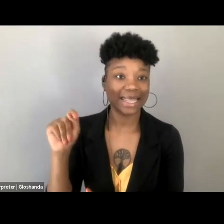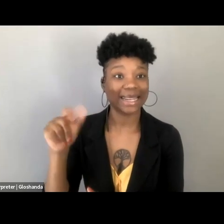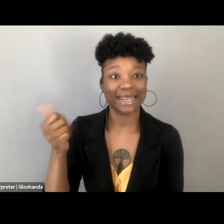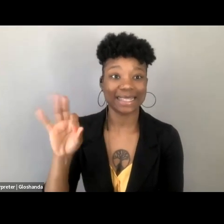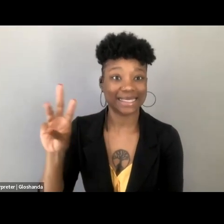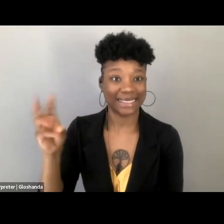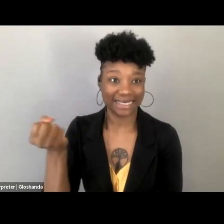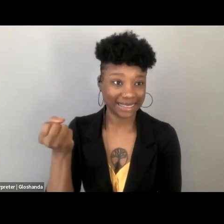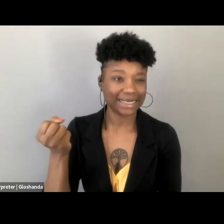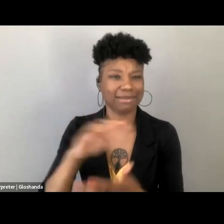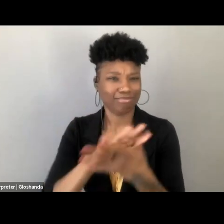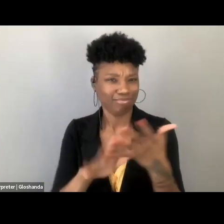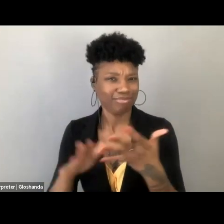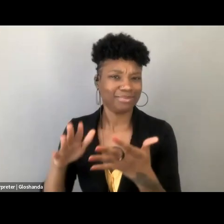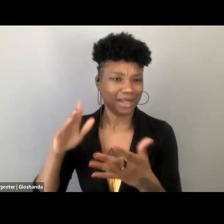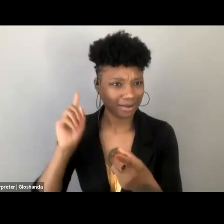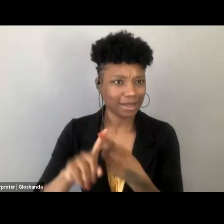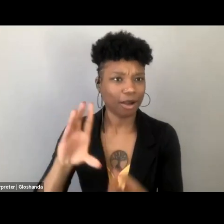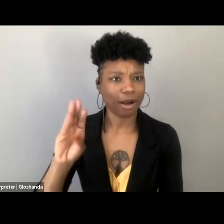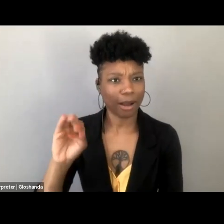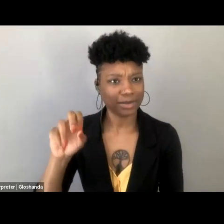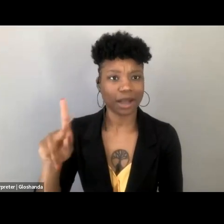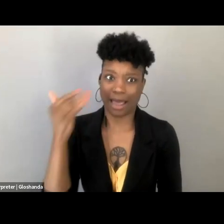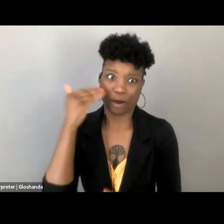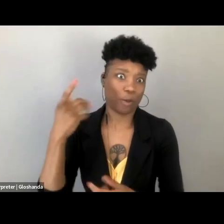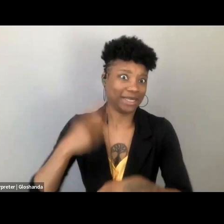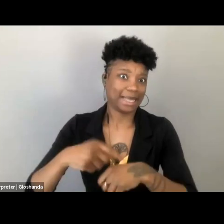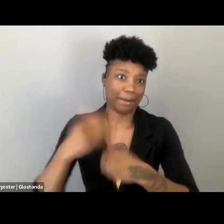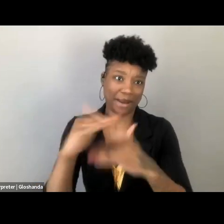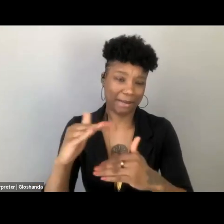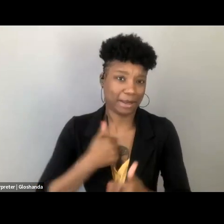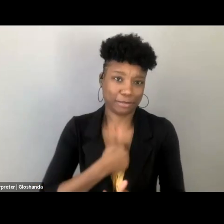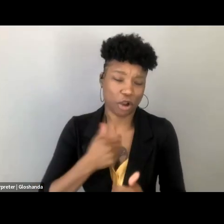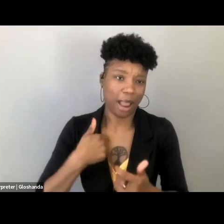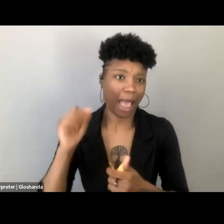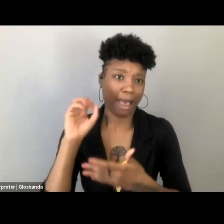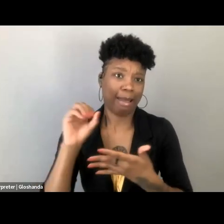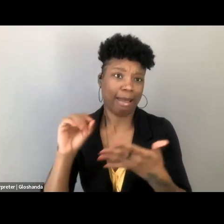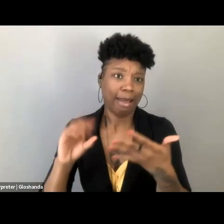to compress oneself to, just very, very briefly to end, I mean, I think the central formal mechanism